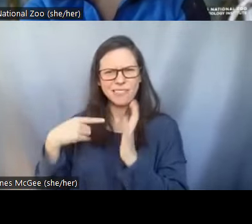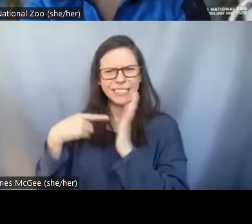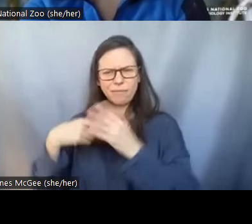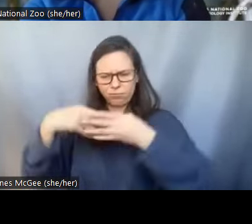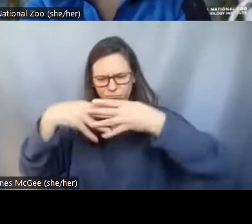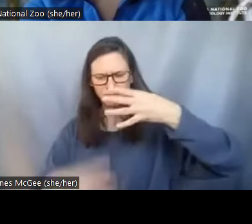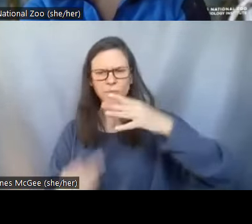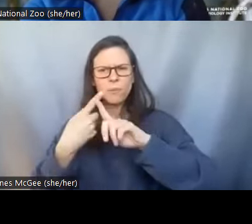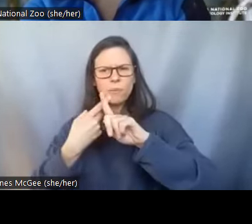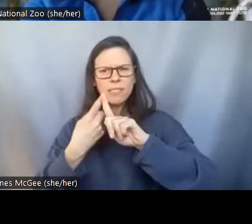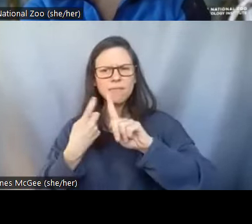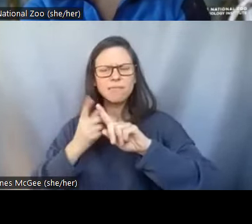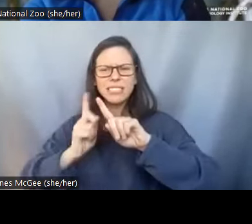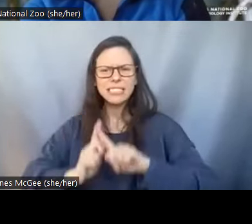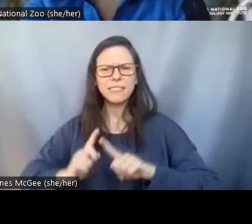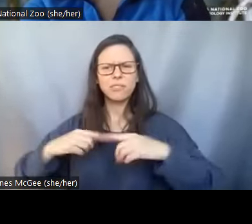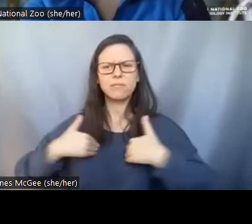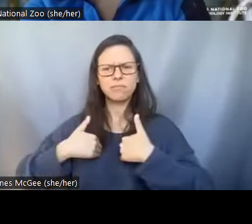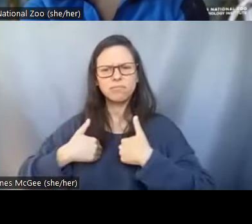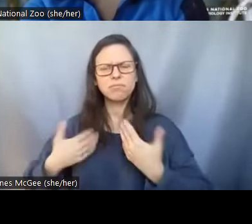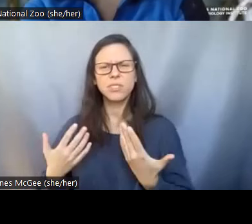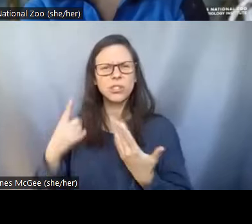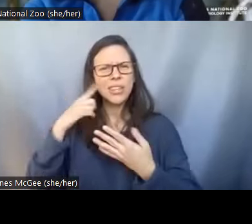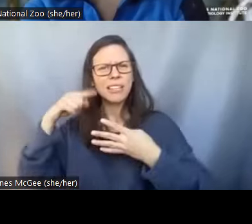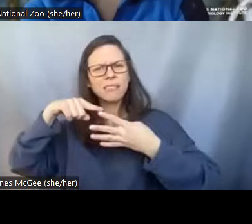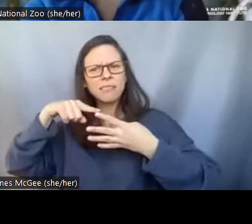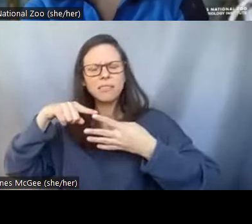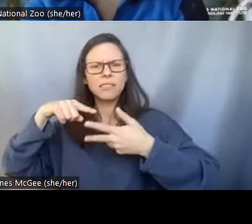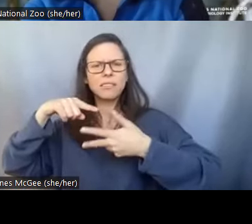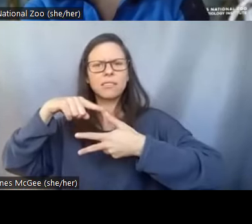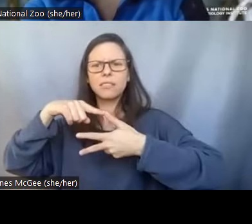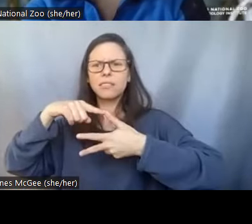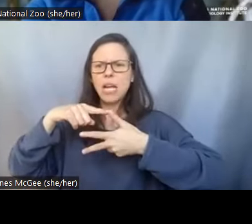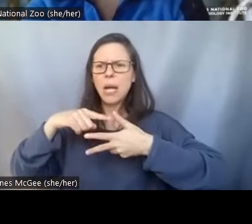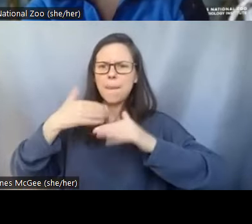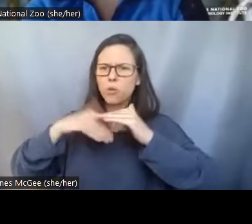are they importan,t do you think for breeding needs research insurance populations this is select all